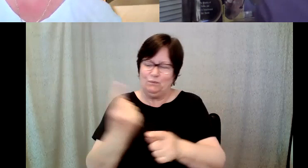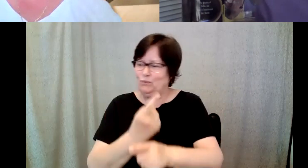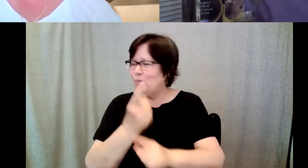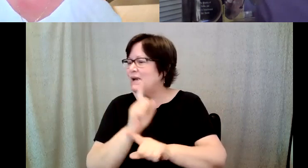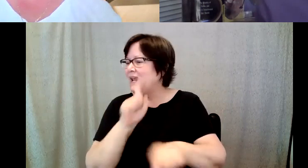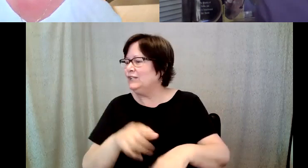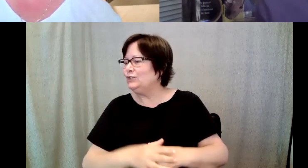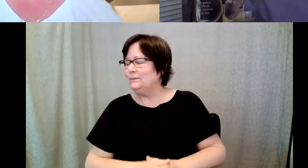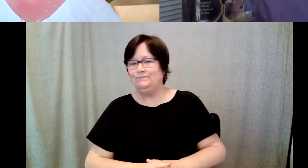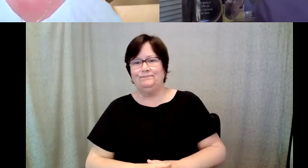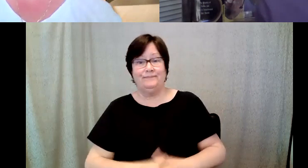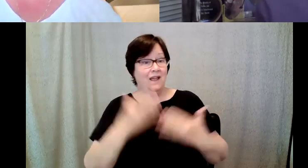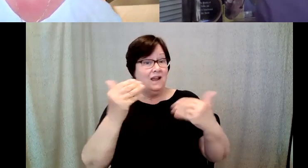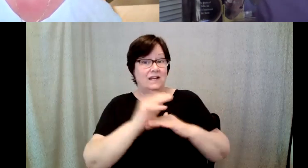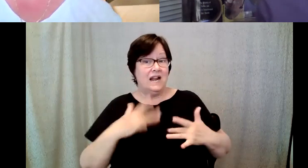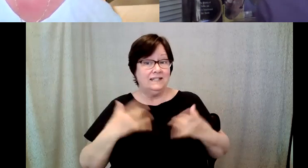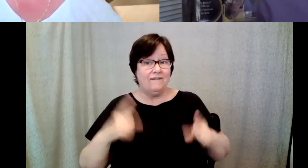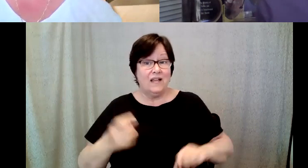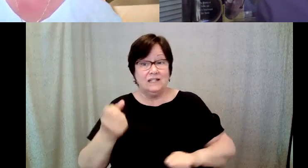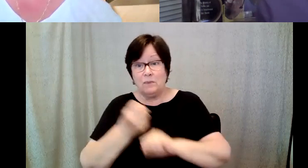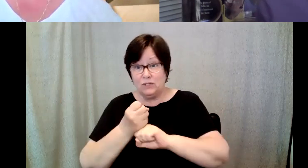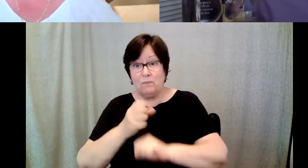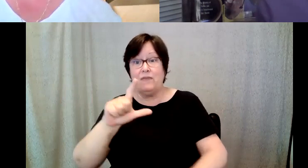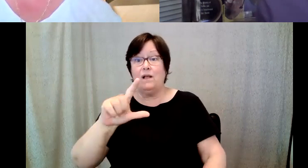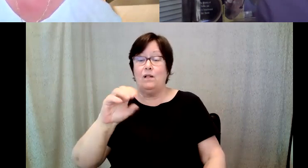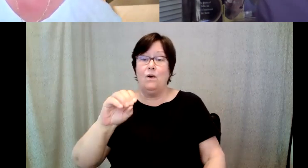Kelly Redder: Tonight's event is sponsored by the Lobozzo Alumni House as part of the